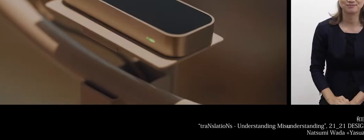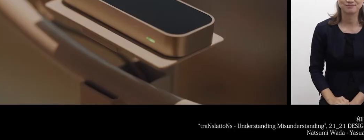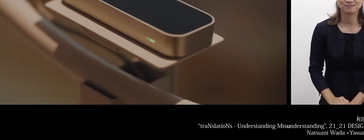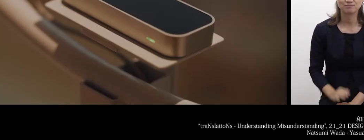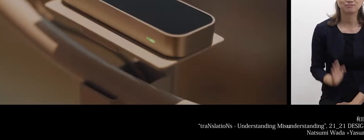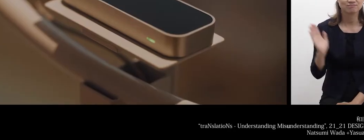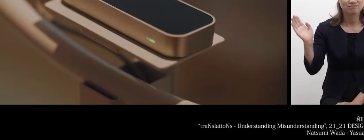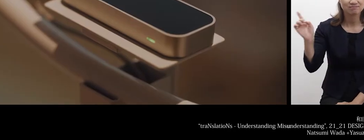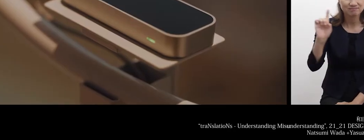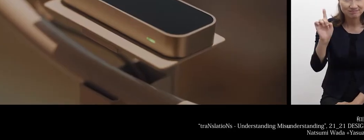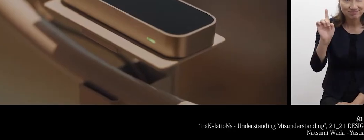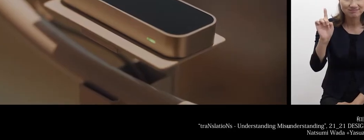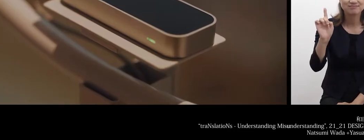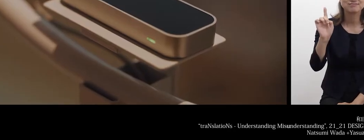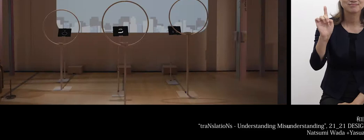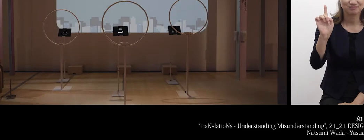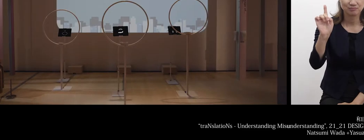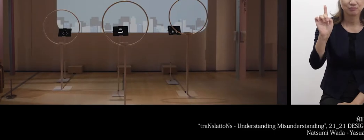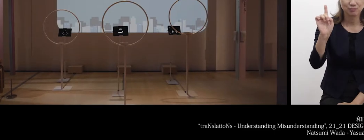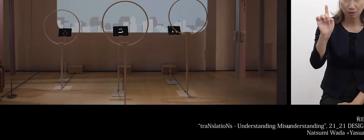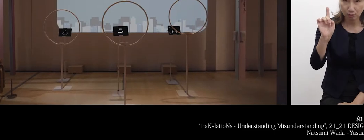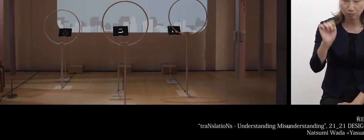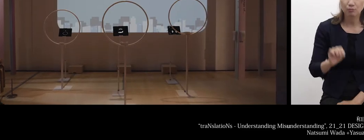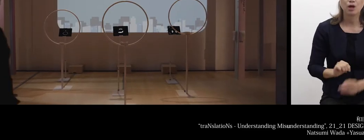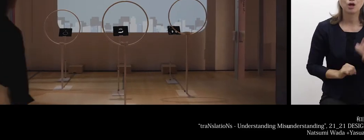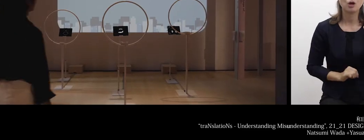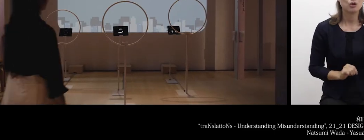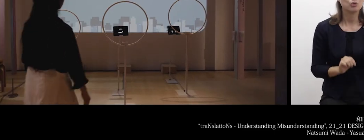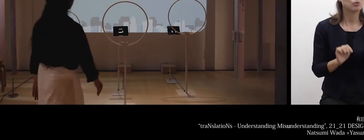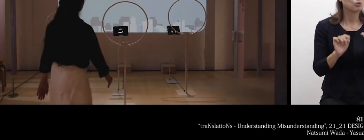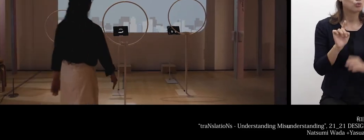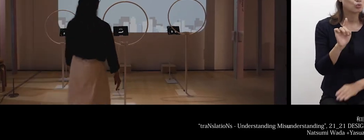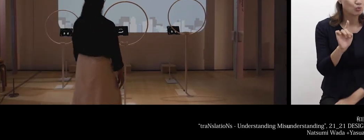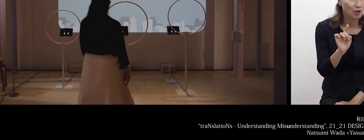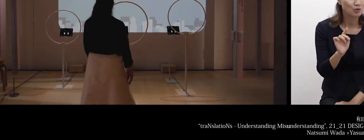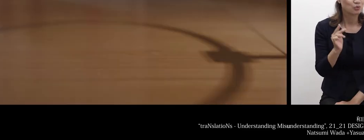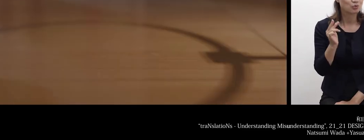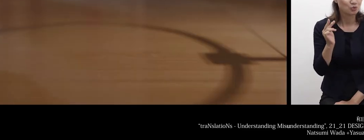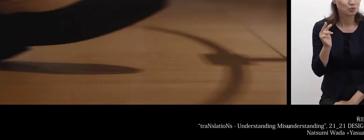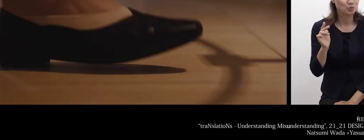This is what I made for the exhibition "traNslatioNs - Understanding Misunderstanding" at 21_21 DESIGN SIGHT.